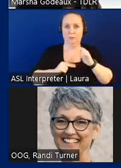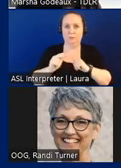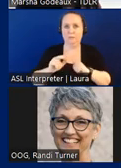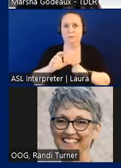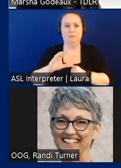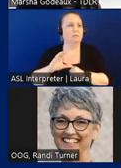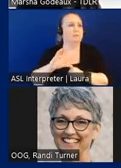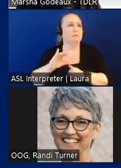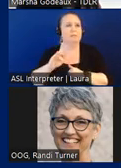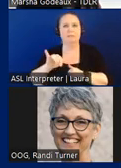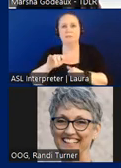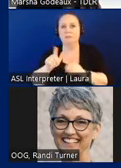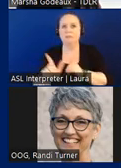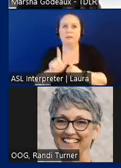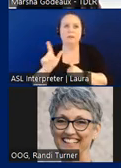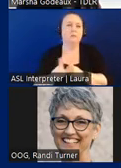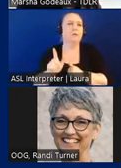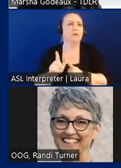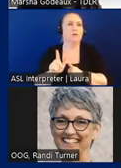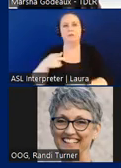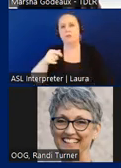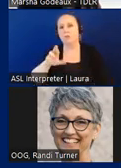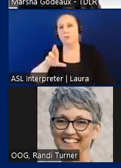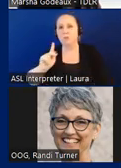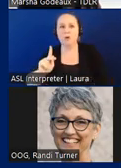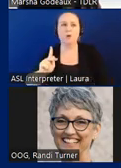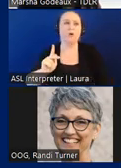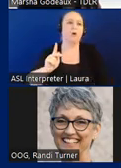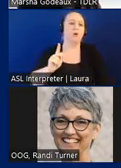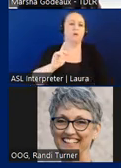public schools, and state parks were required to be constructed as accessible to users.